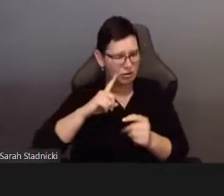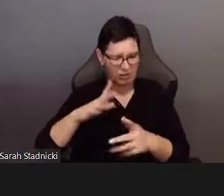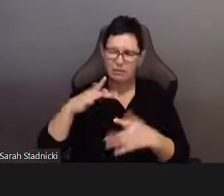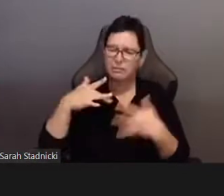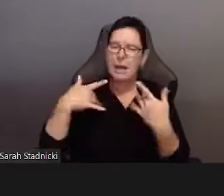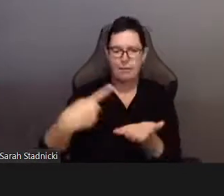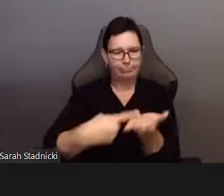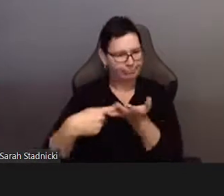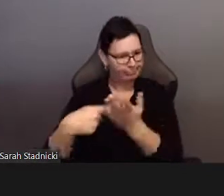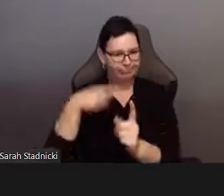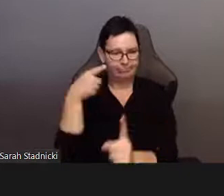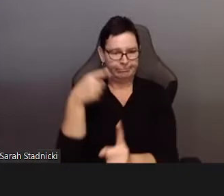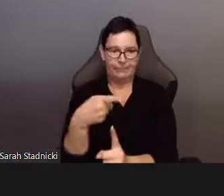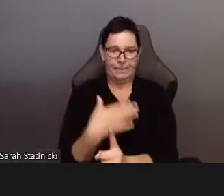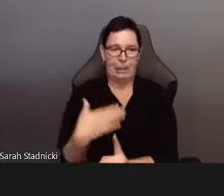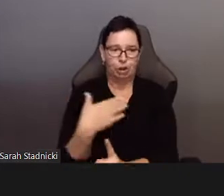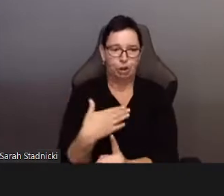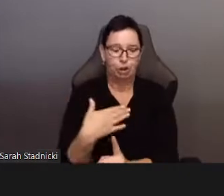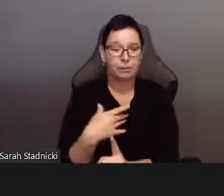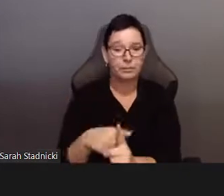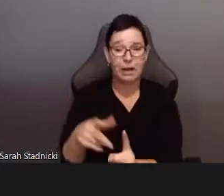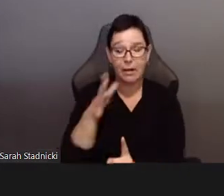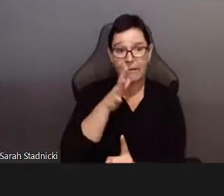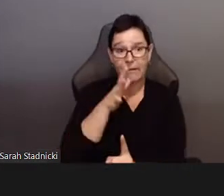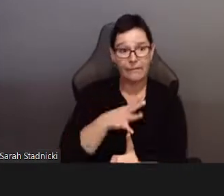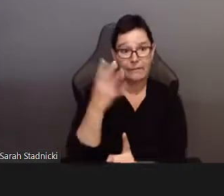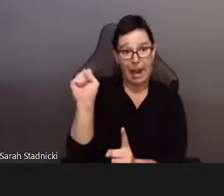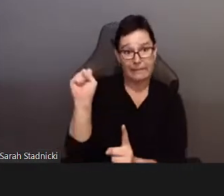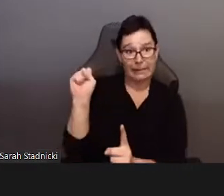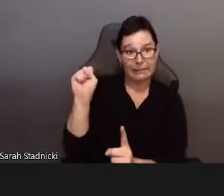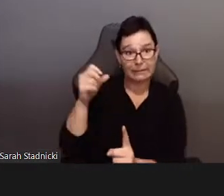but I mean there is a lot fo talk abotu pleasure in cultural theory,